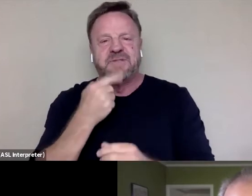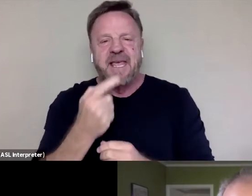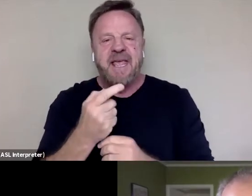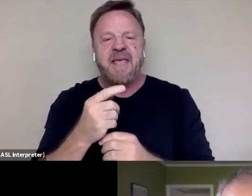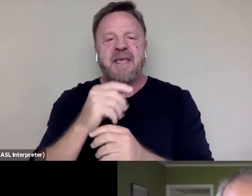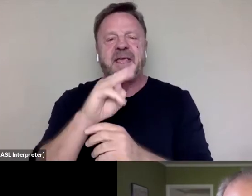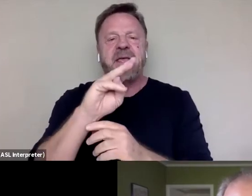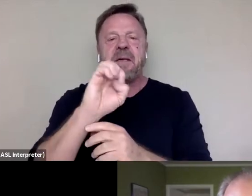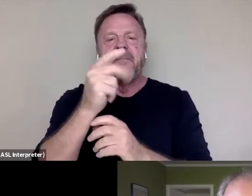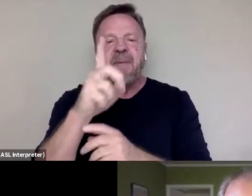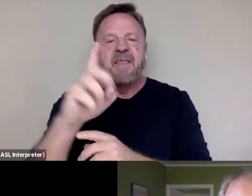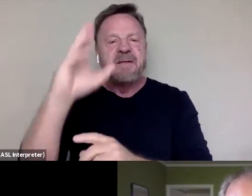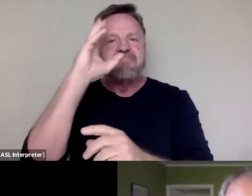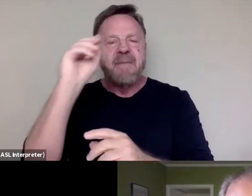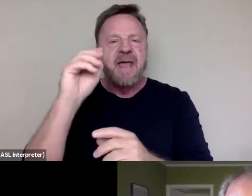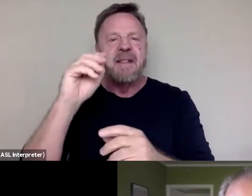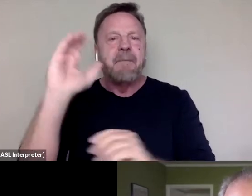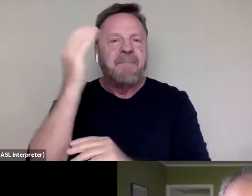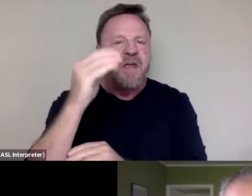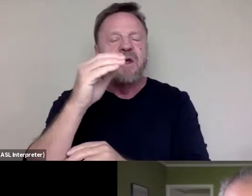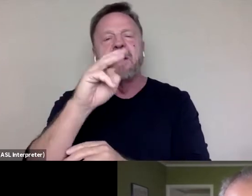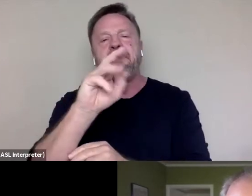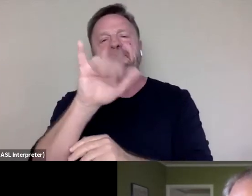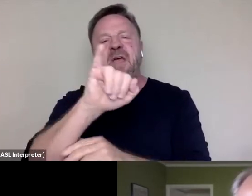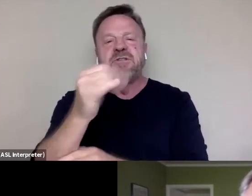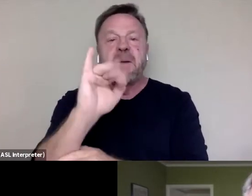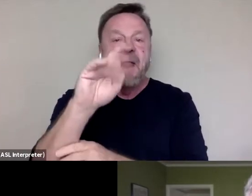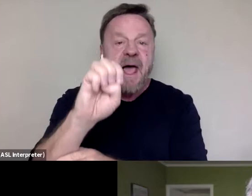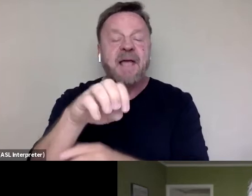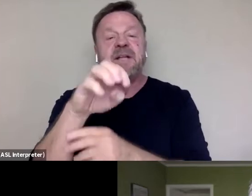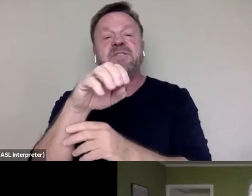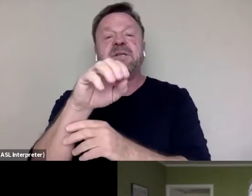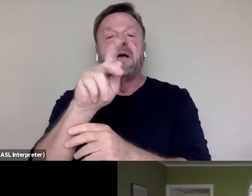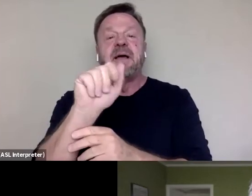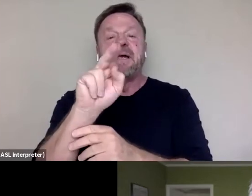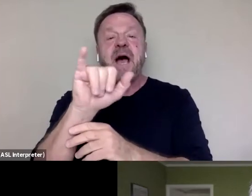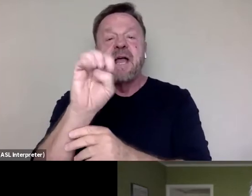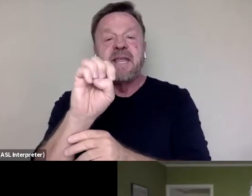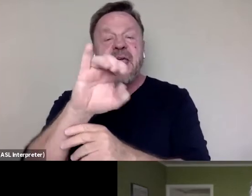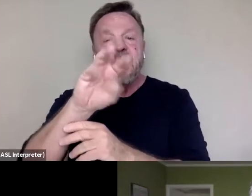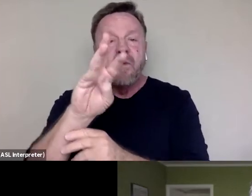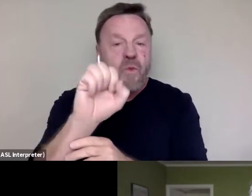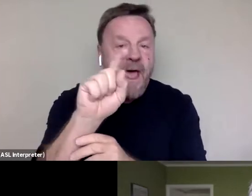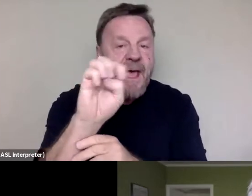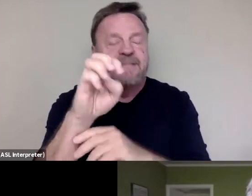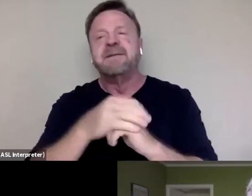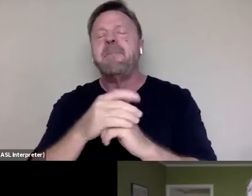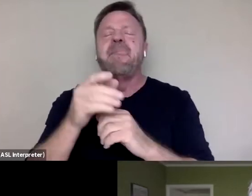Method Man and Mary J. Blige, Estelle, Kanye West, and Whitney Houston; as she grapples with her decision to become